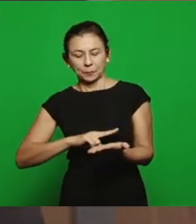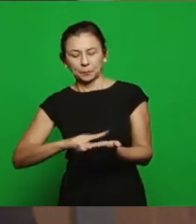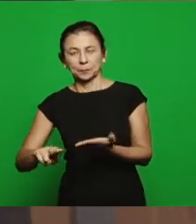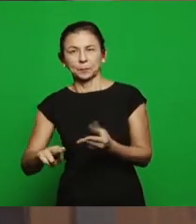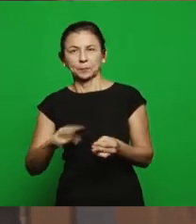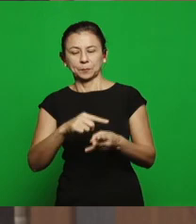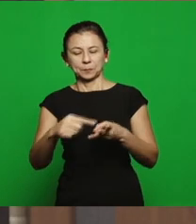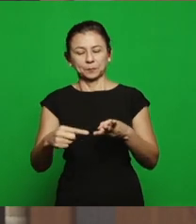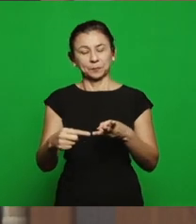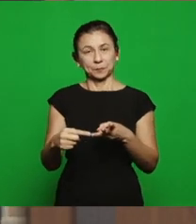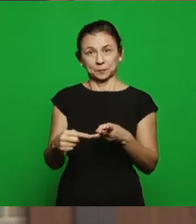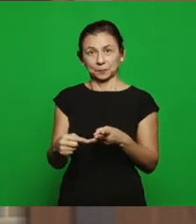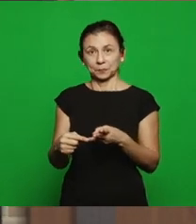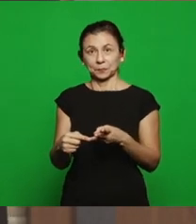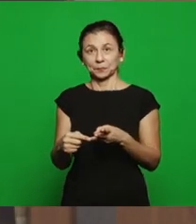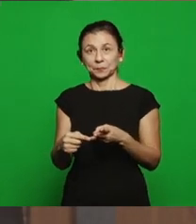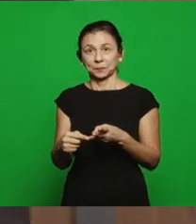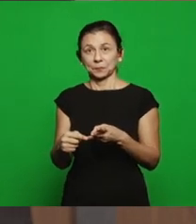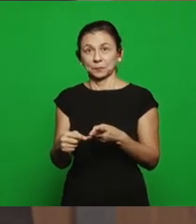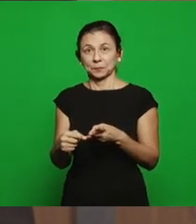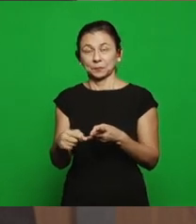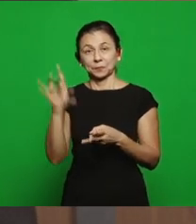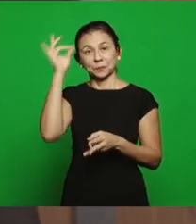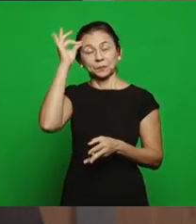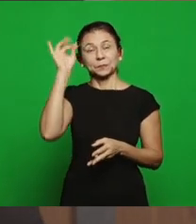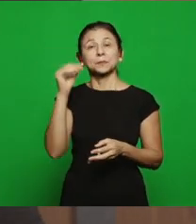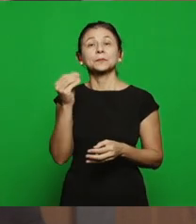discernment was the church of Pergamos, where